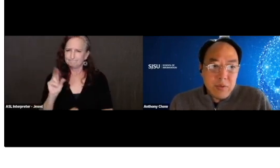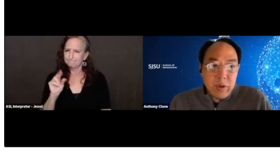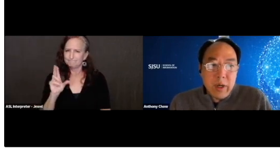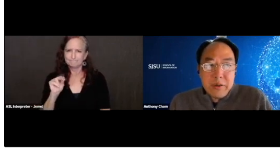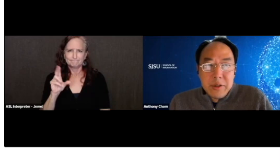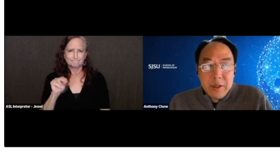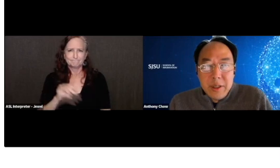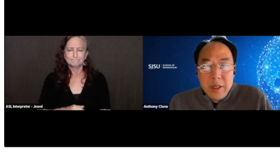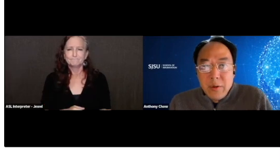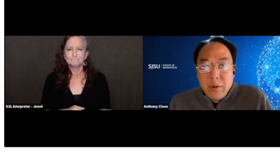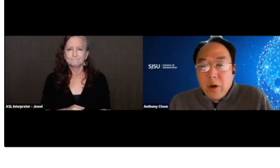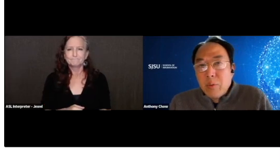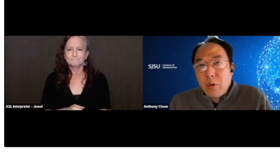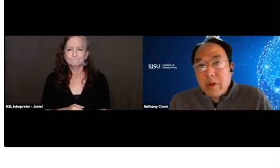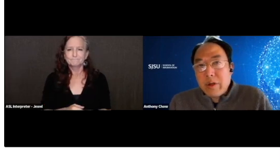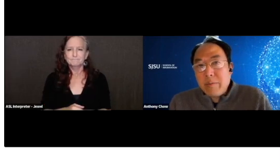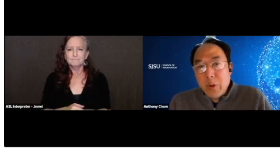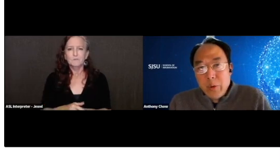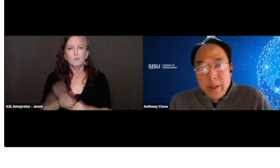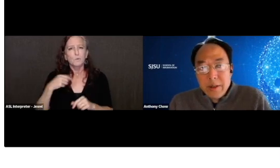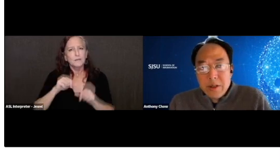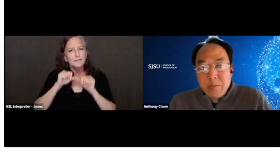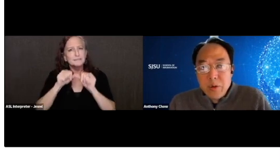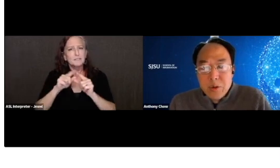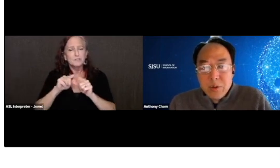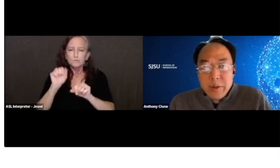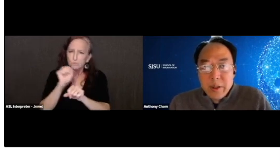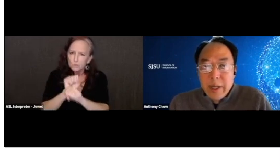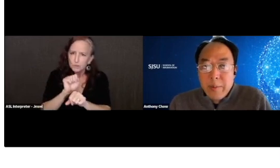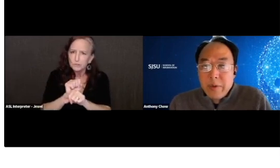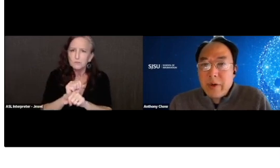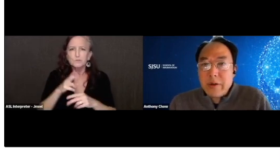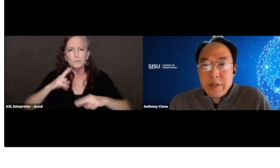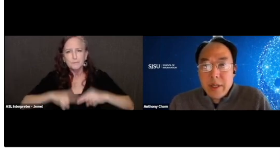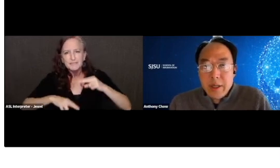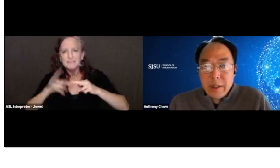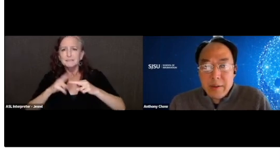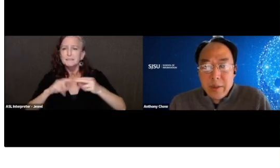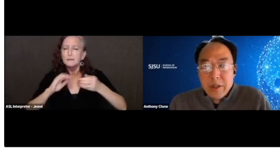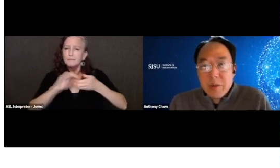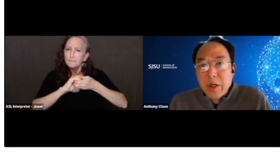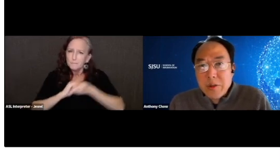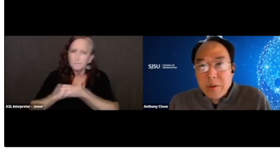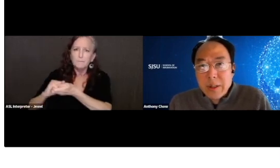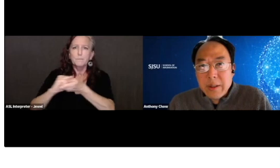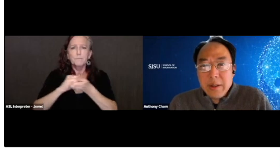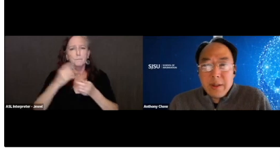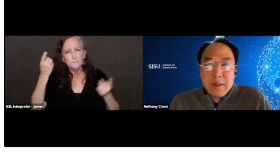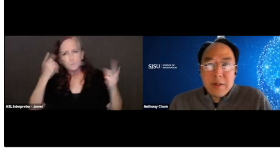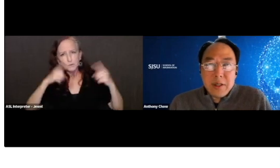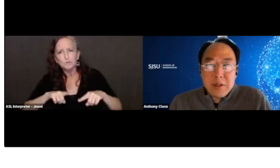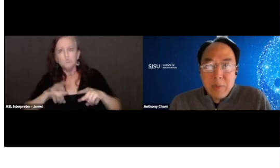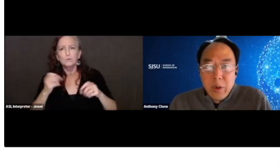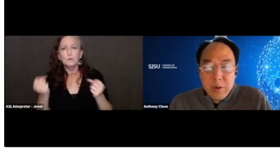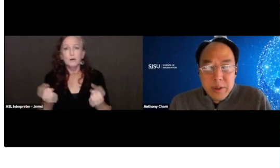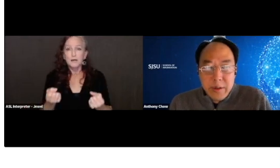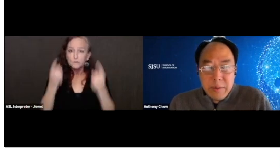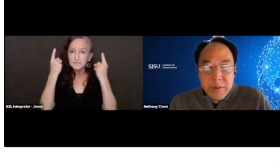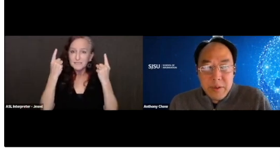We're honored to continue the hard work of building this mutual and collaborative understanding by sponsoring such symposiums